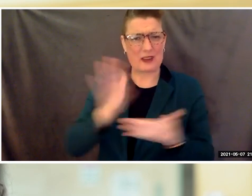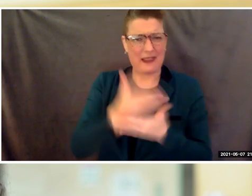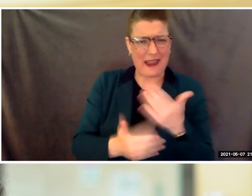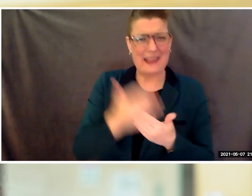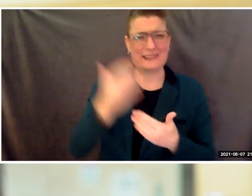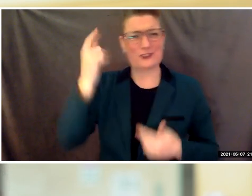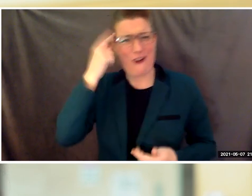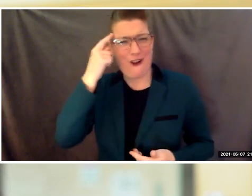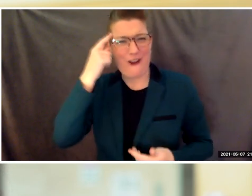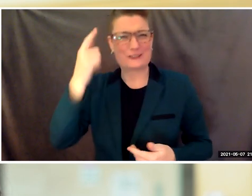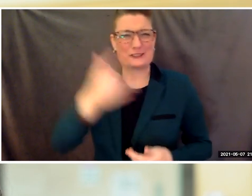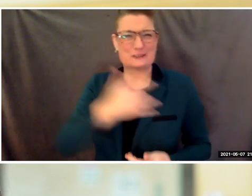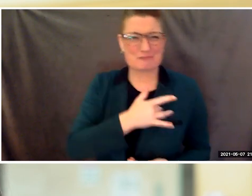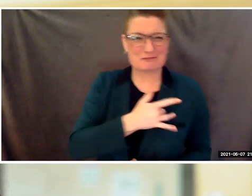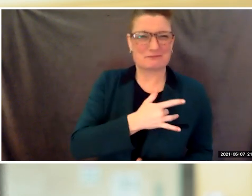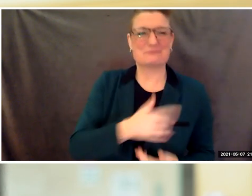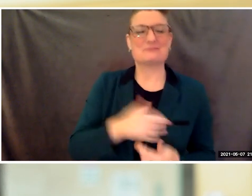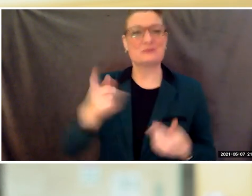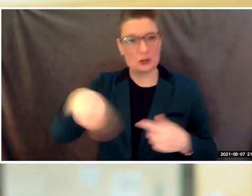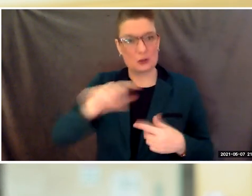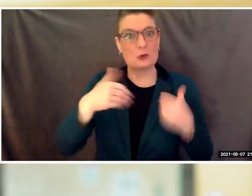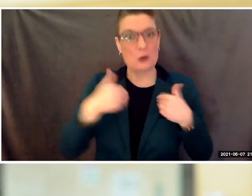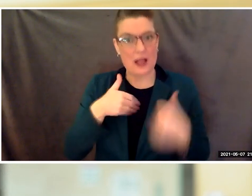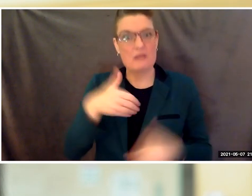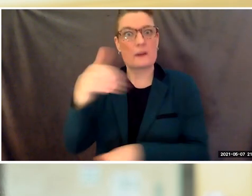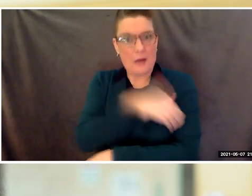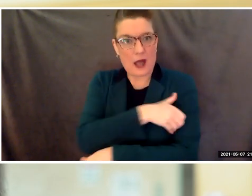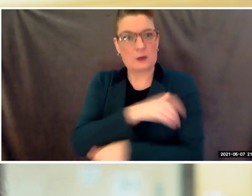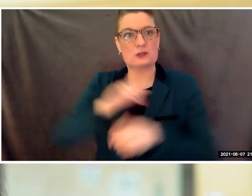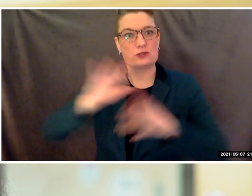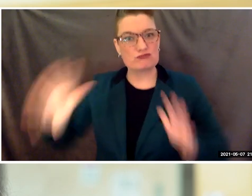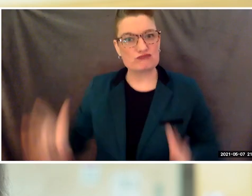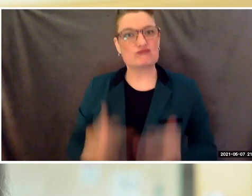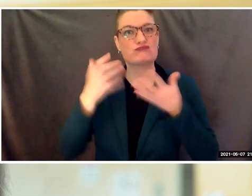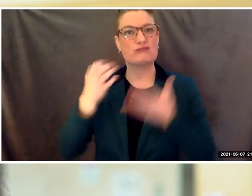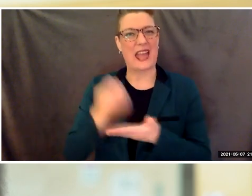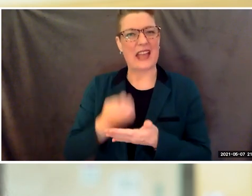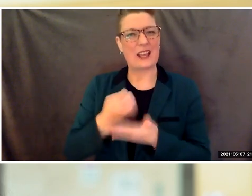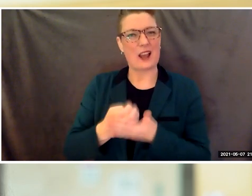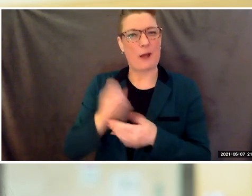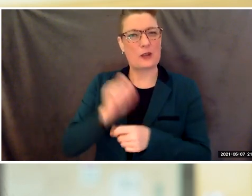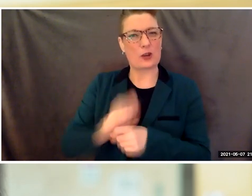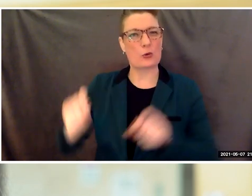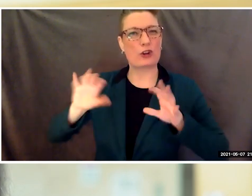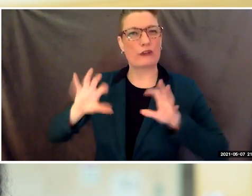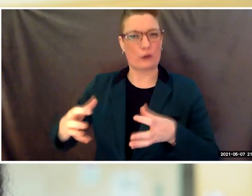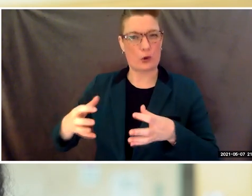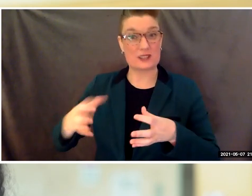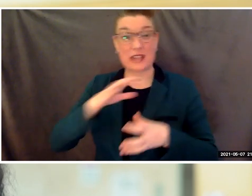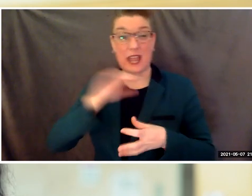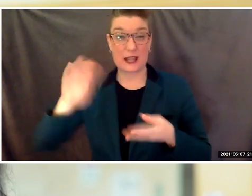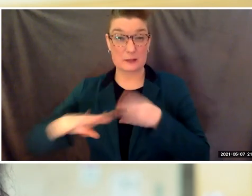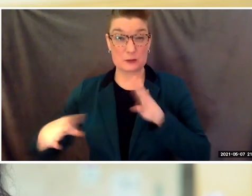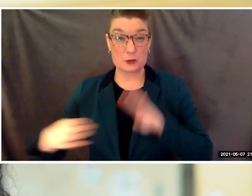You have the power to build an economic workforce and a community that is committed to equity, racial justice